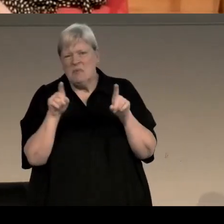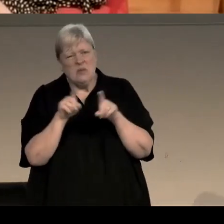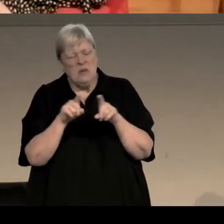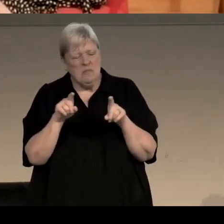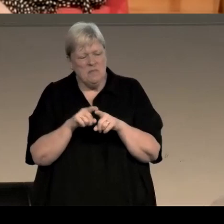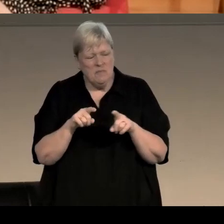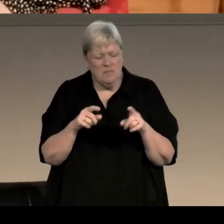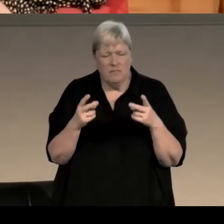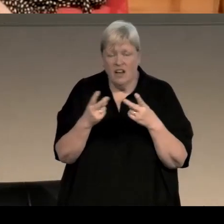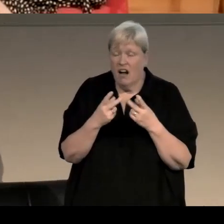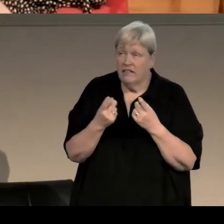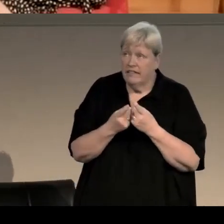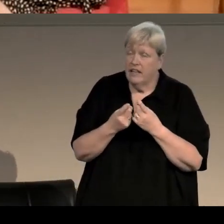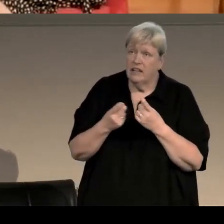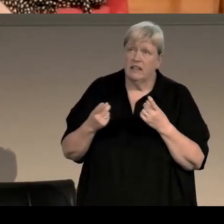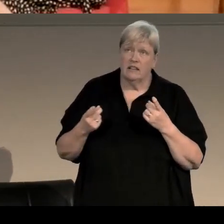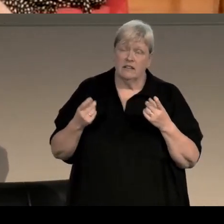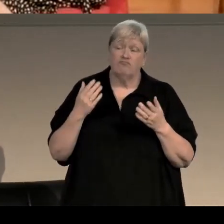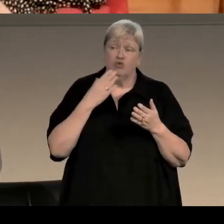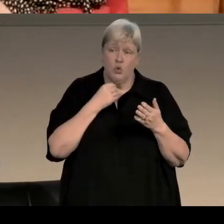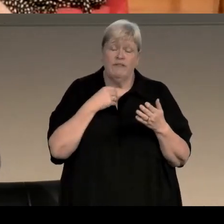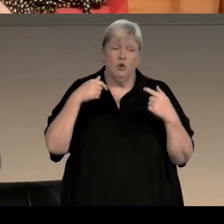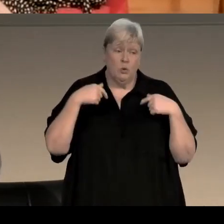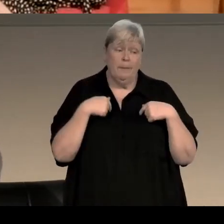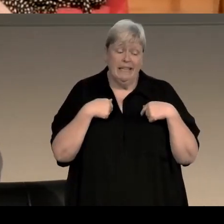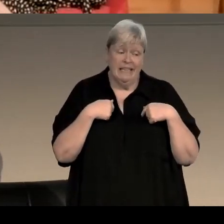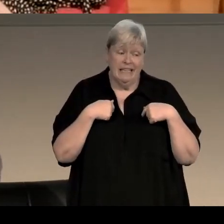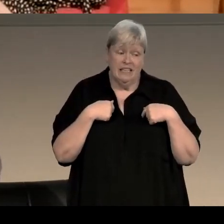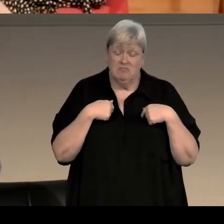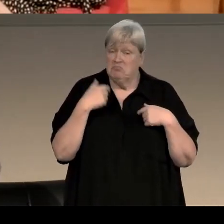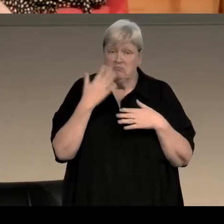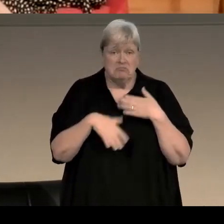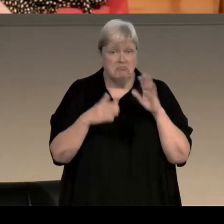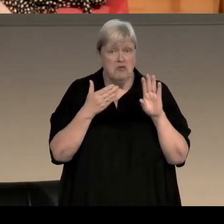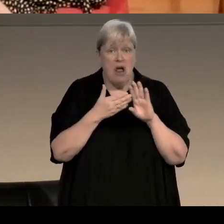And one of the things that was very useful to me although at the time I didn't recognize it as such,